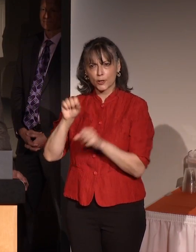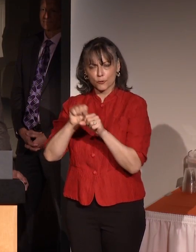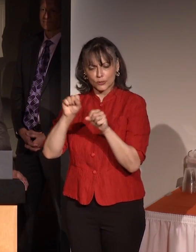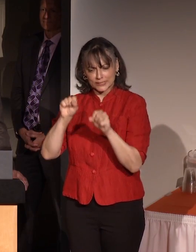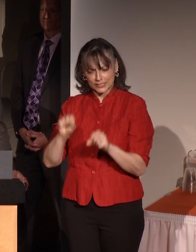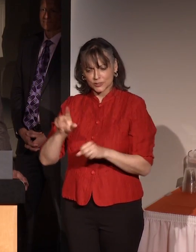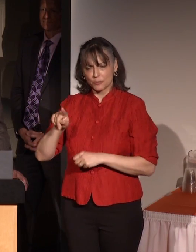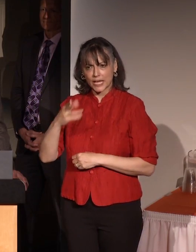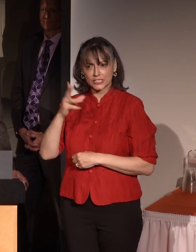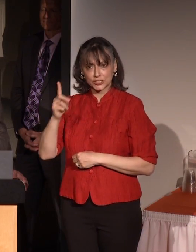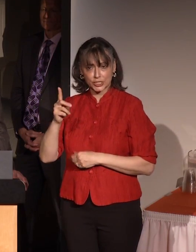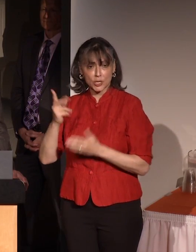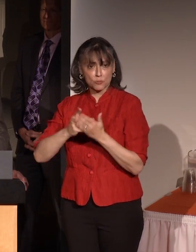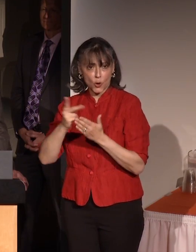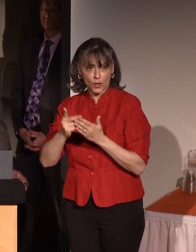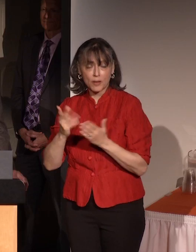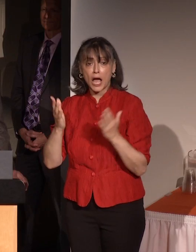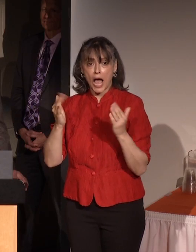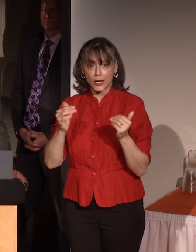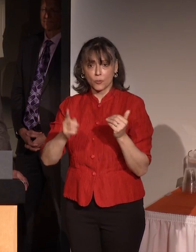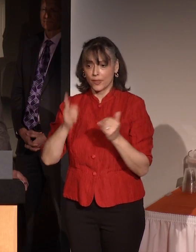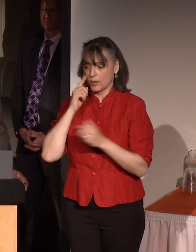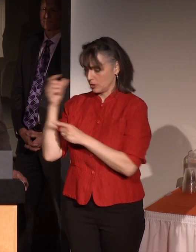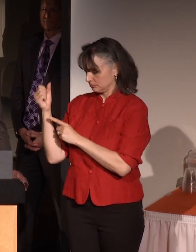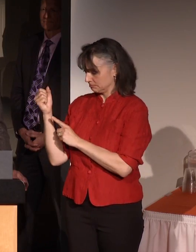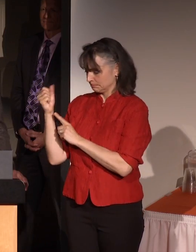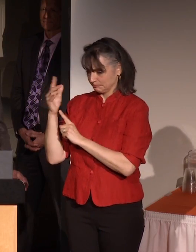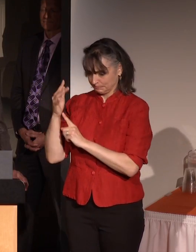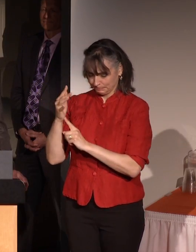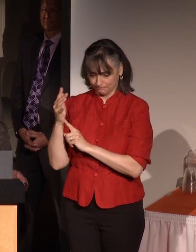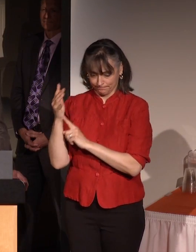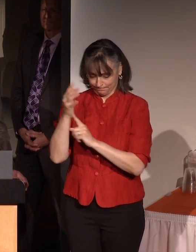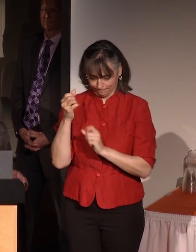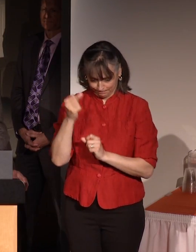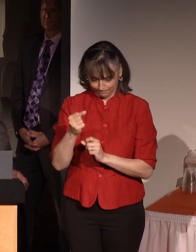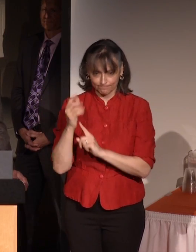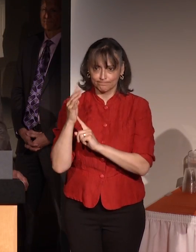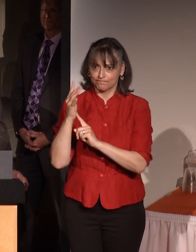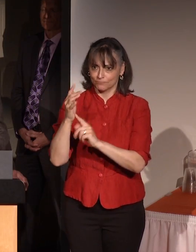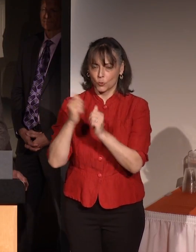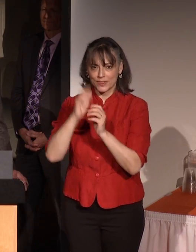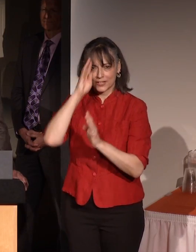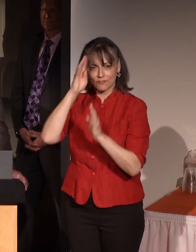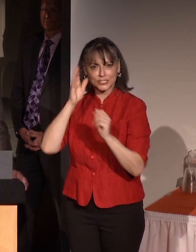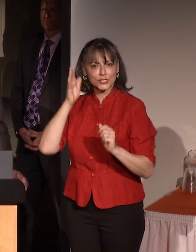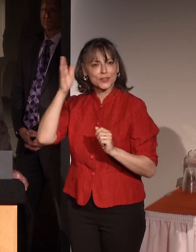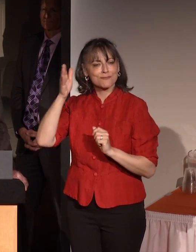Program, and I hope they will carry on with the innovation in the future.